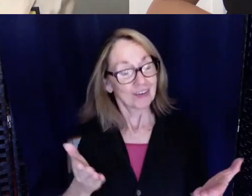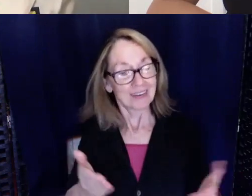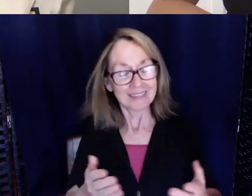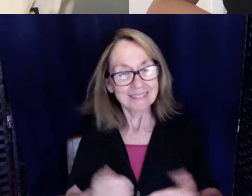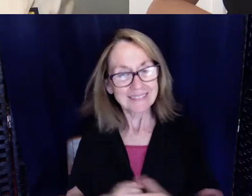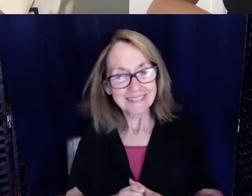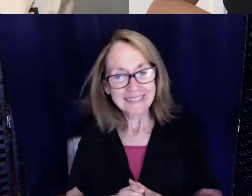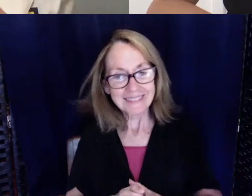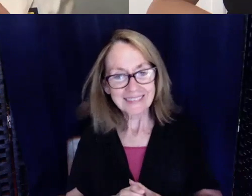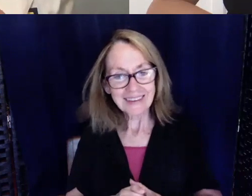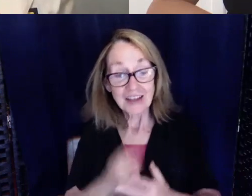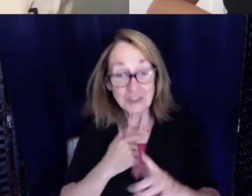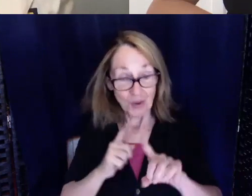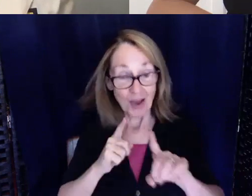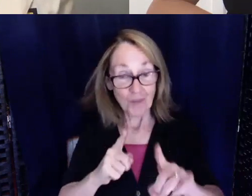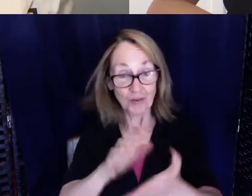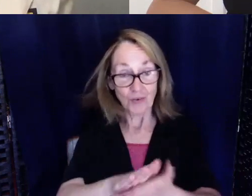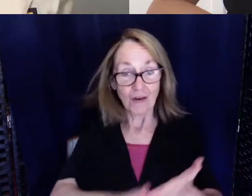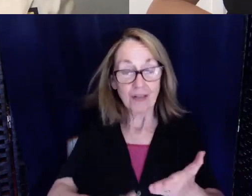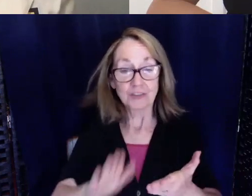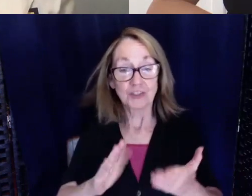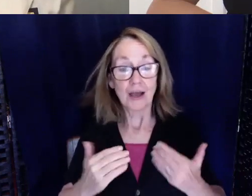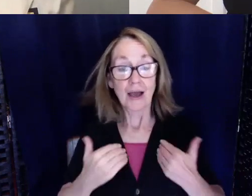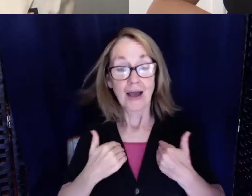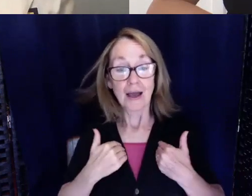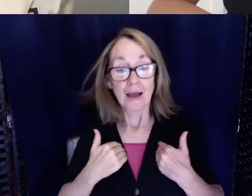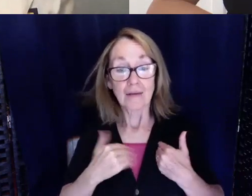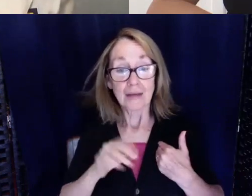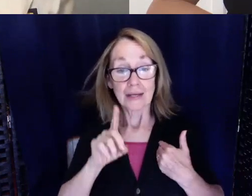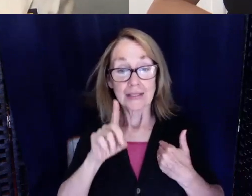So when I went to college, I had a disability advisor named